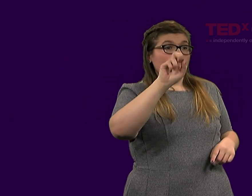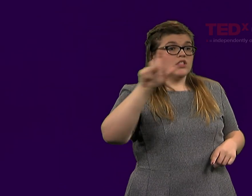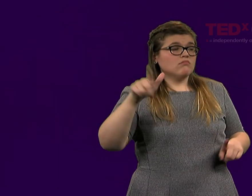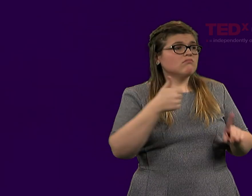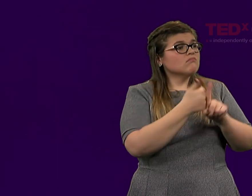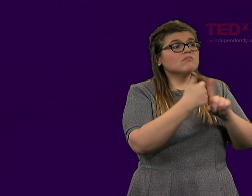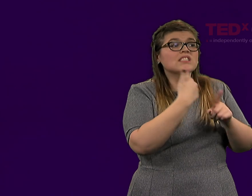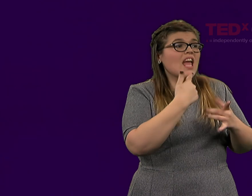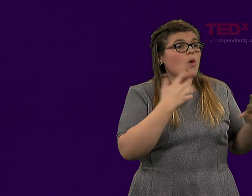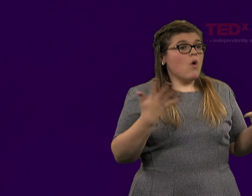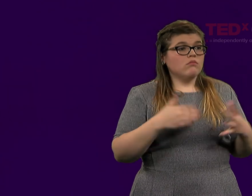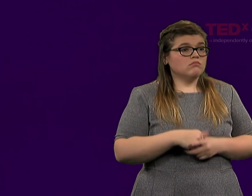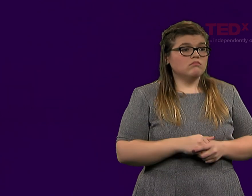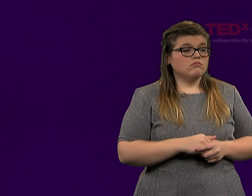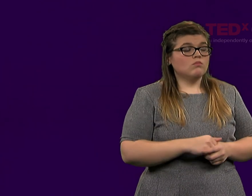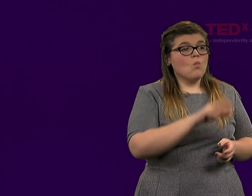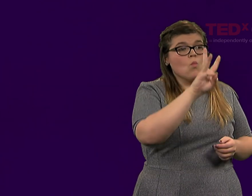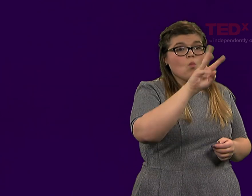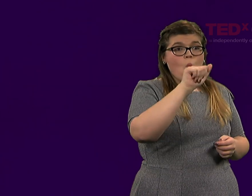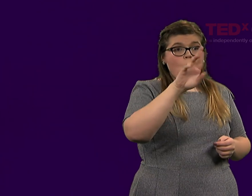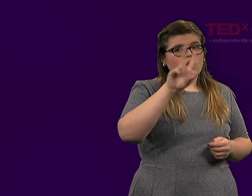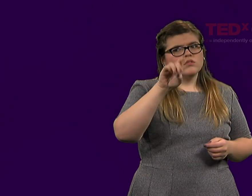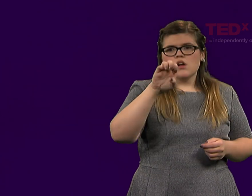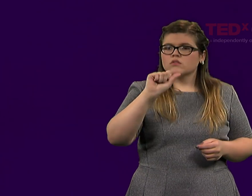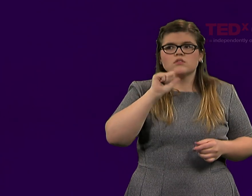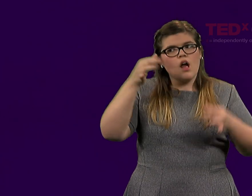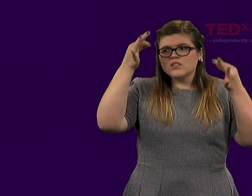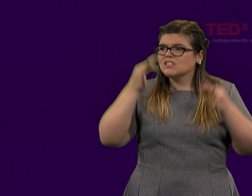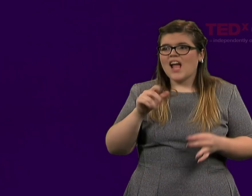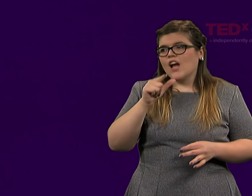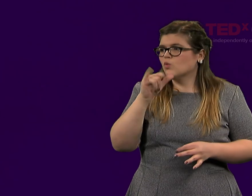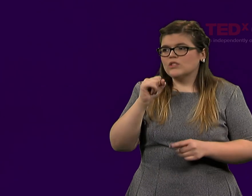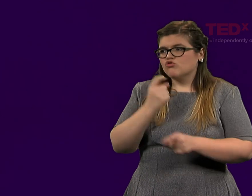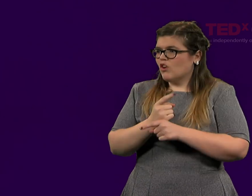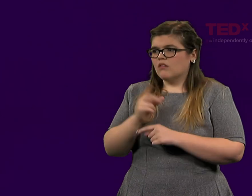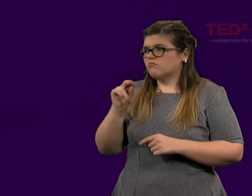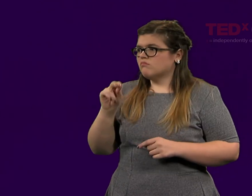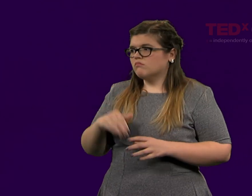"War does not decide who is right.